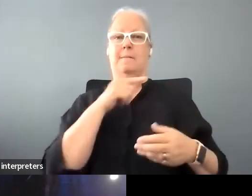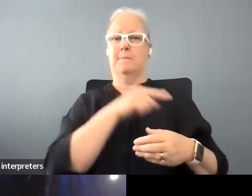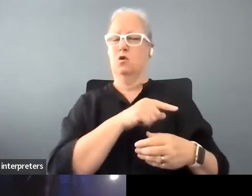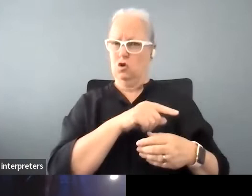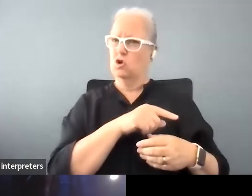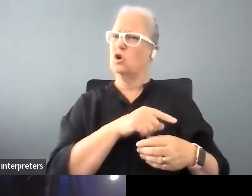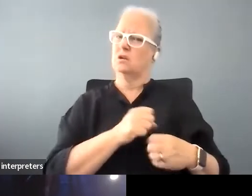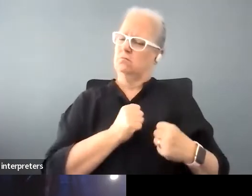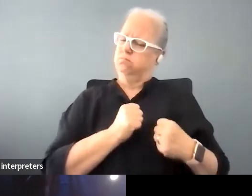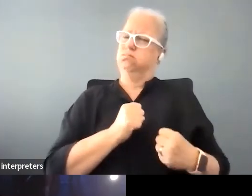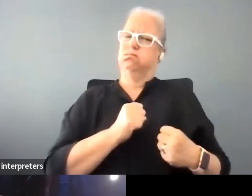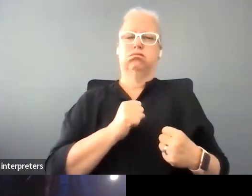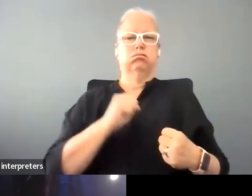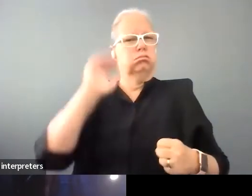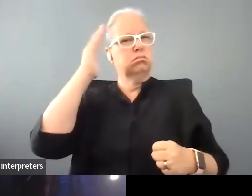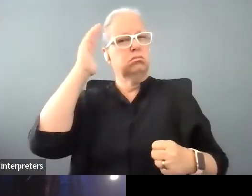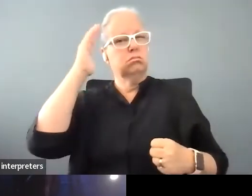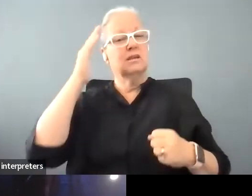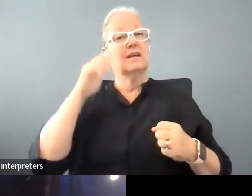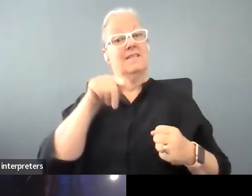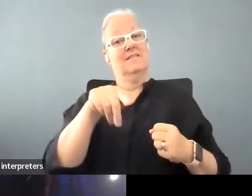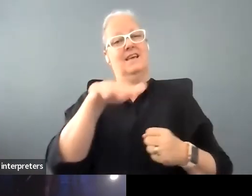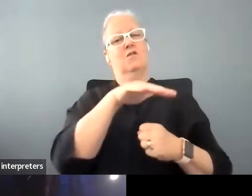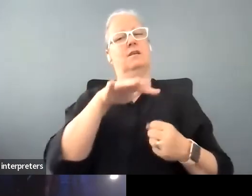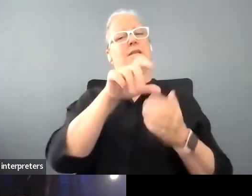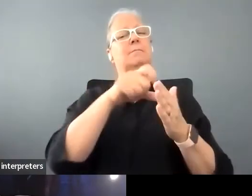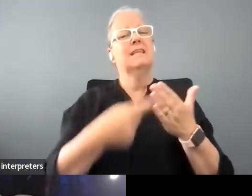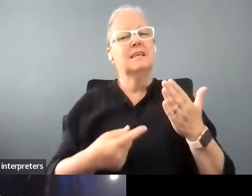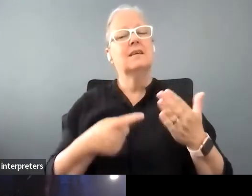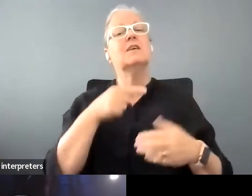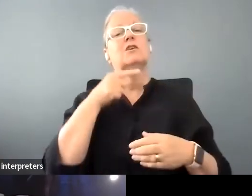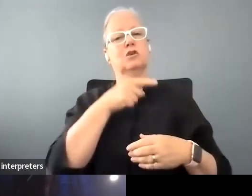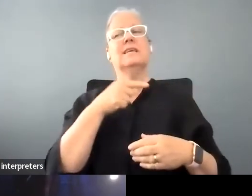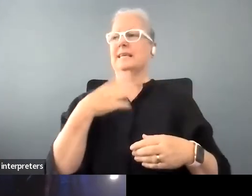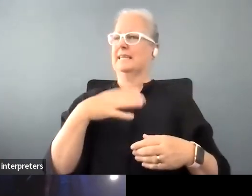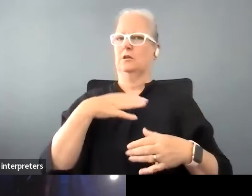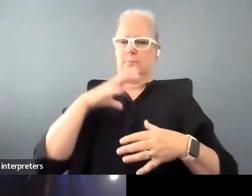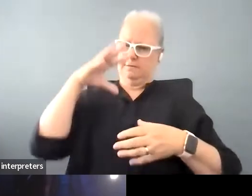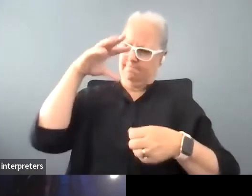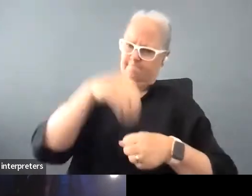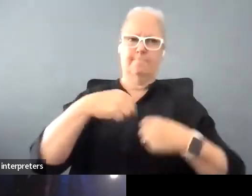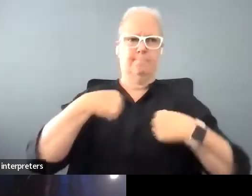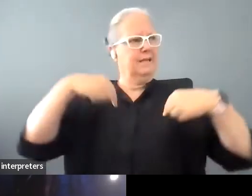in the fact that there needs to be, she needed to have presence and she should be allowed